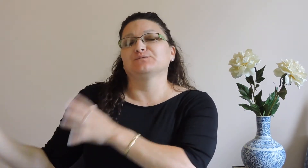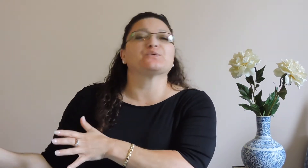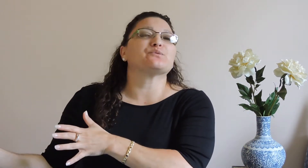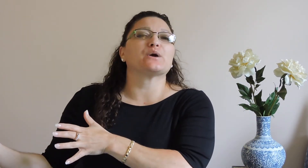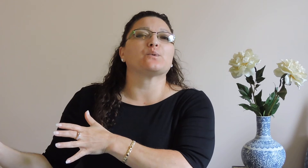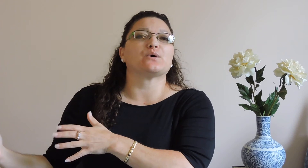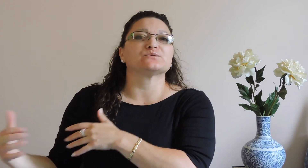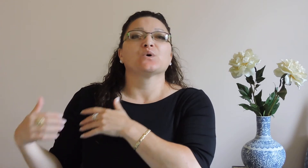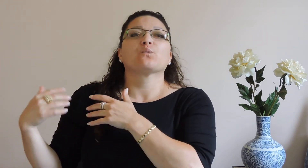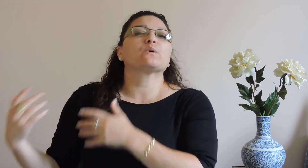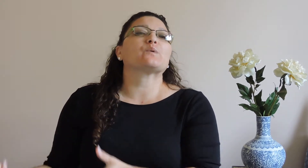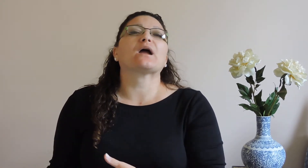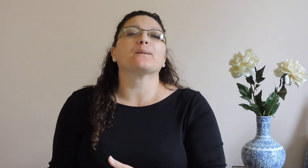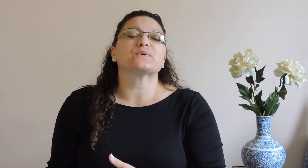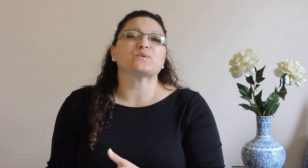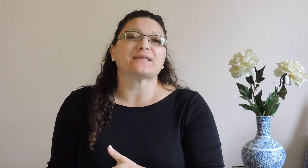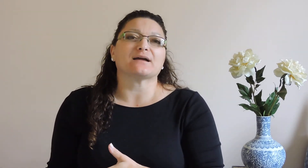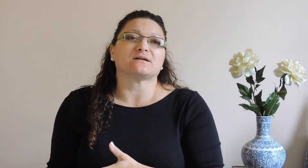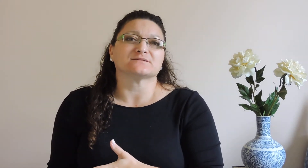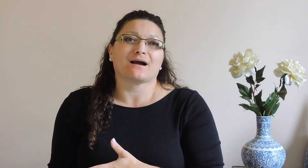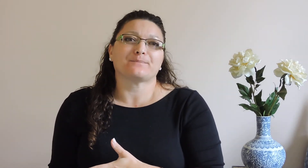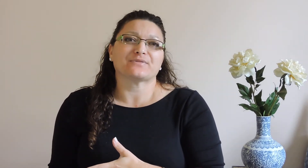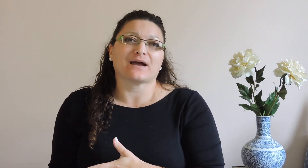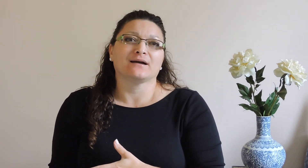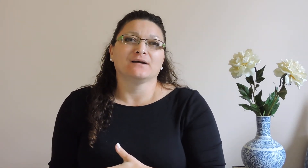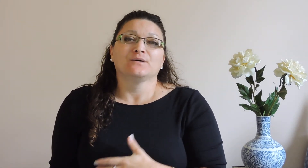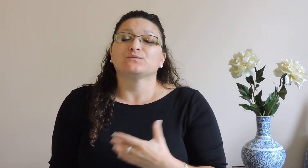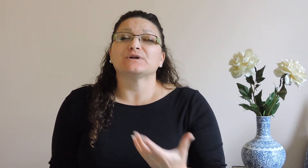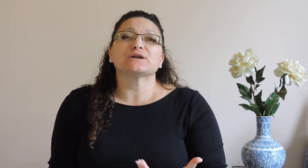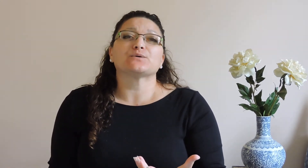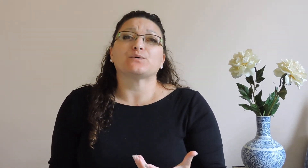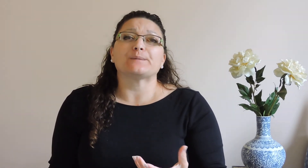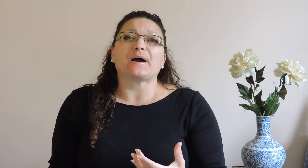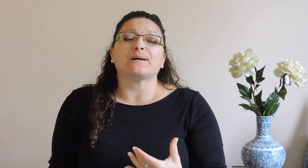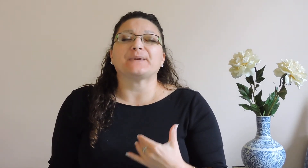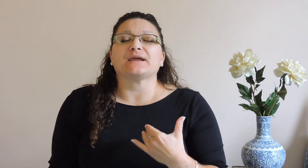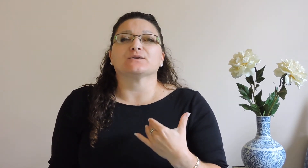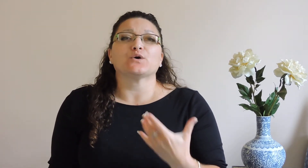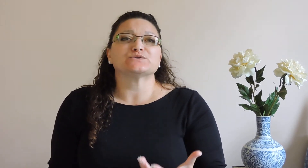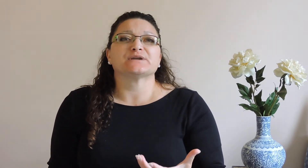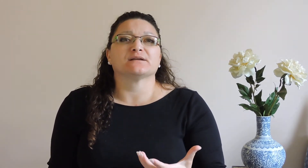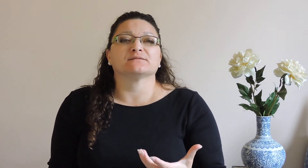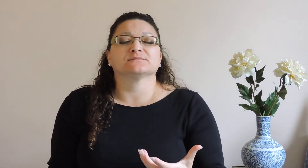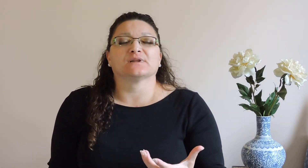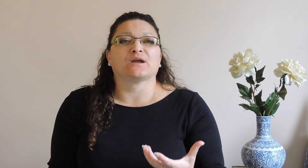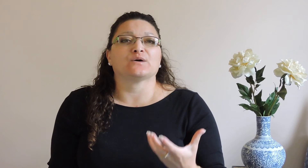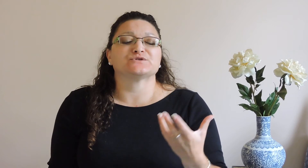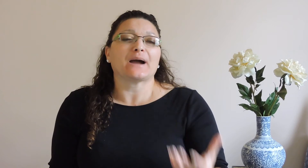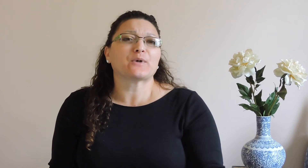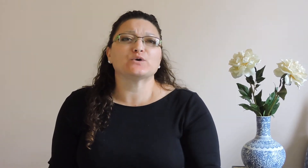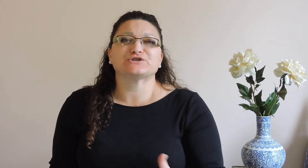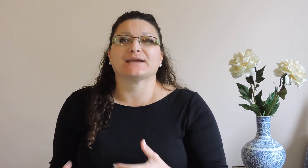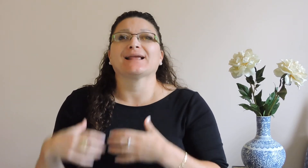the real world, we will help you with that on top of that. What's really cool about being coaching, you know, job coaching